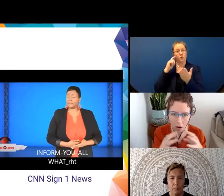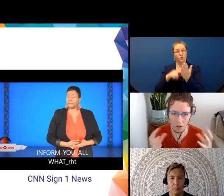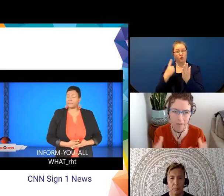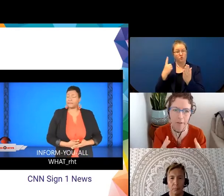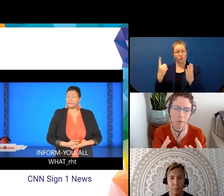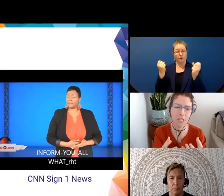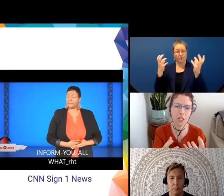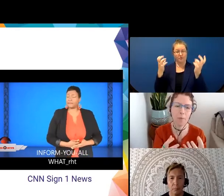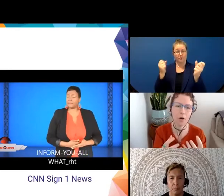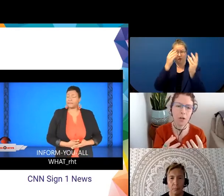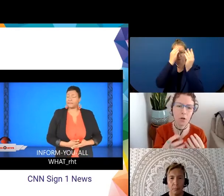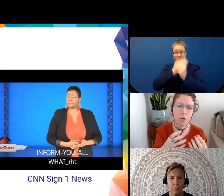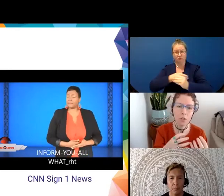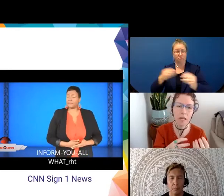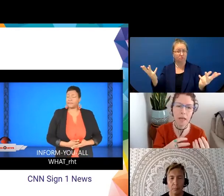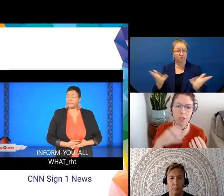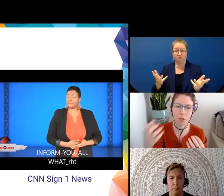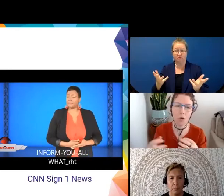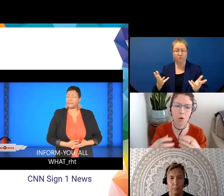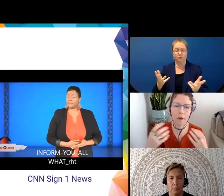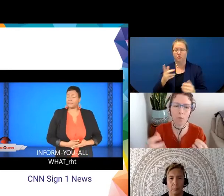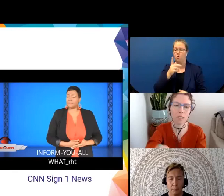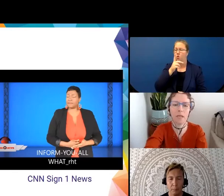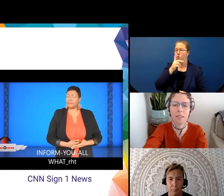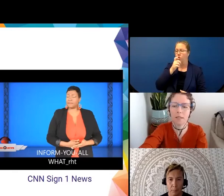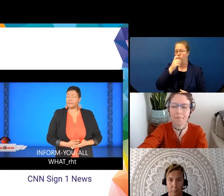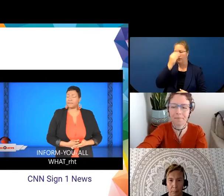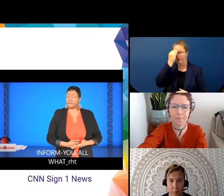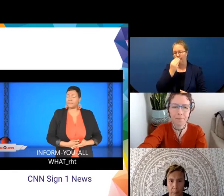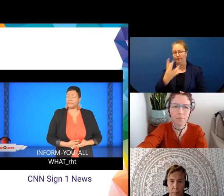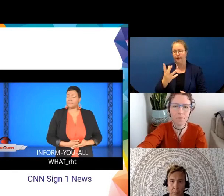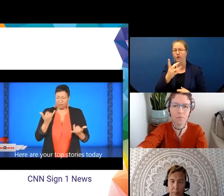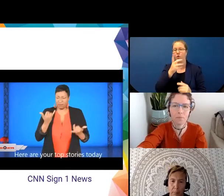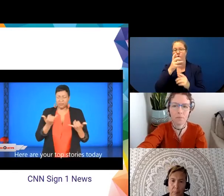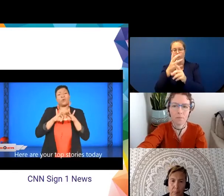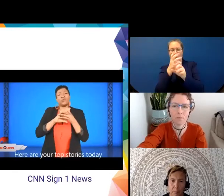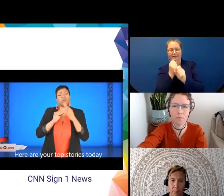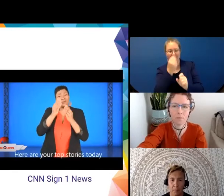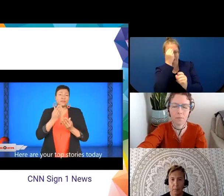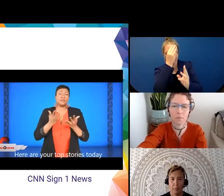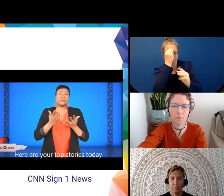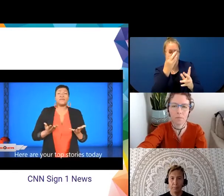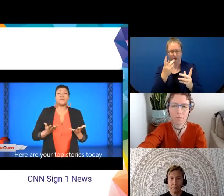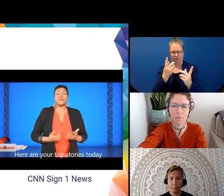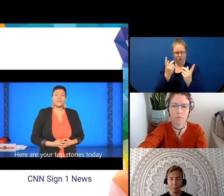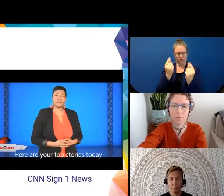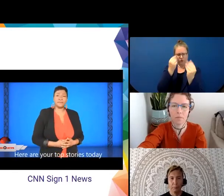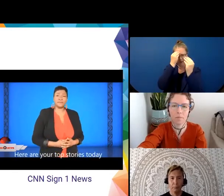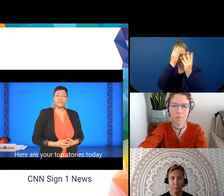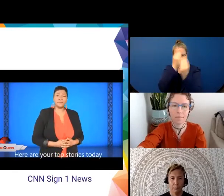of that information about who's doing it to whom and what's being done.